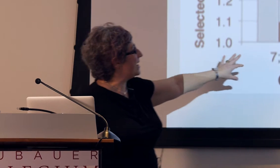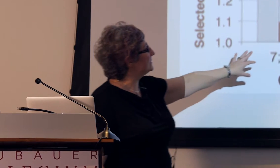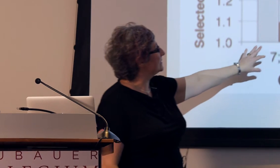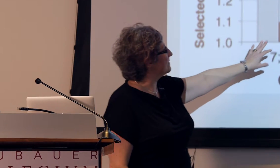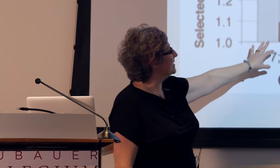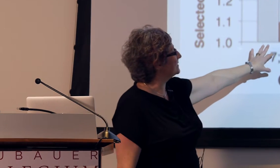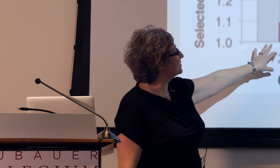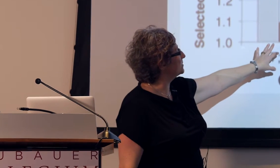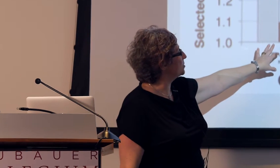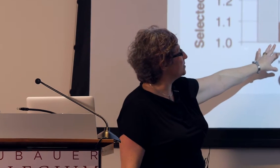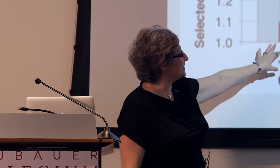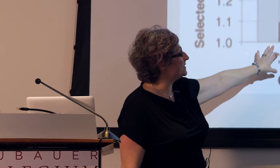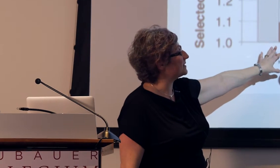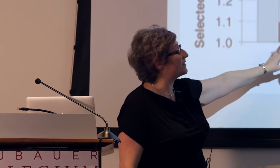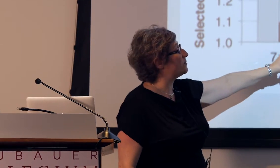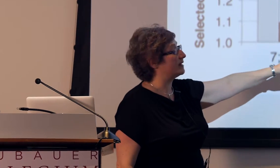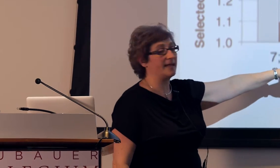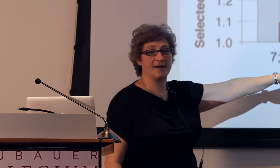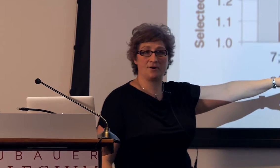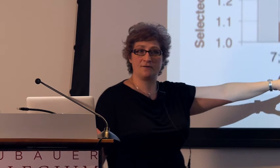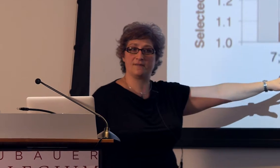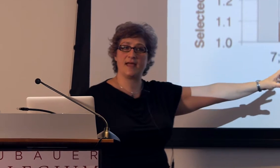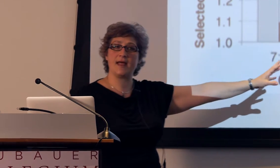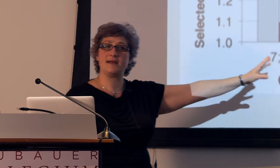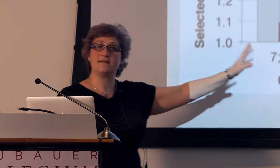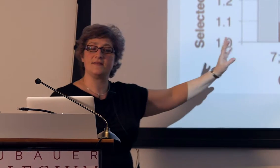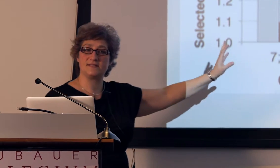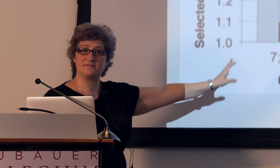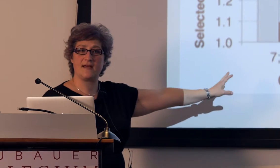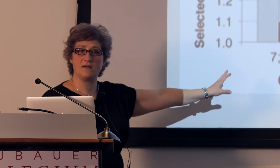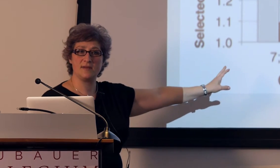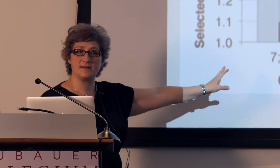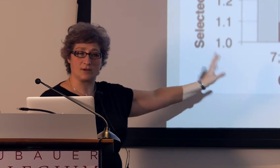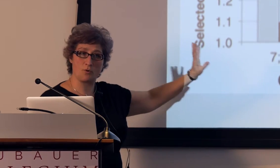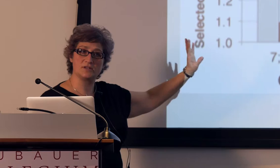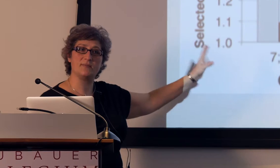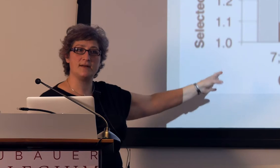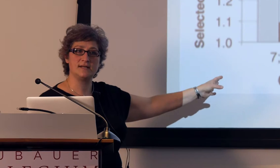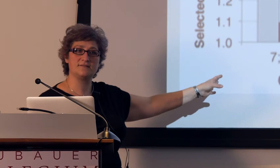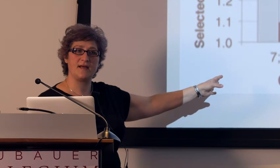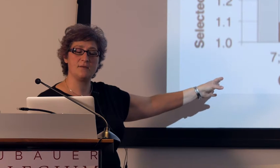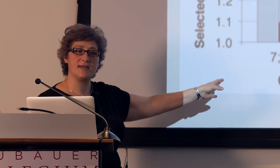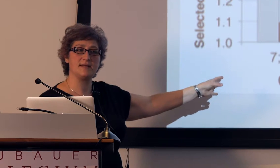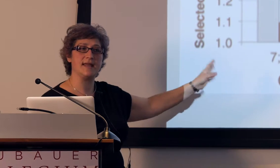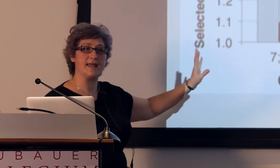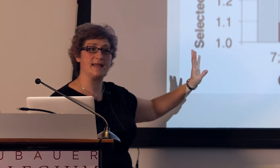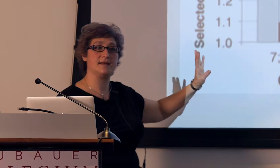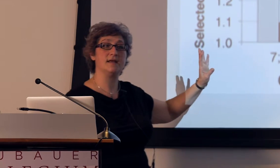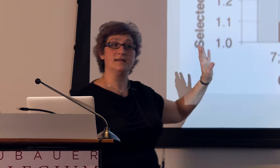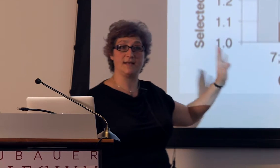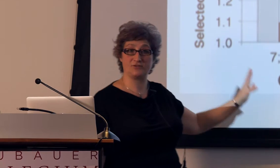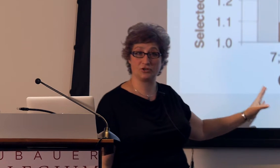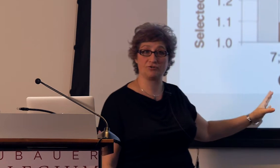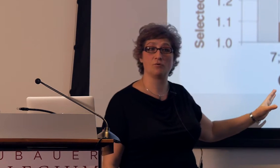And this is a little bit later than this development, the corresponding development in deaf children